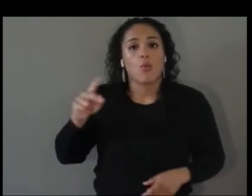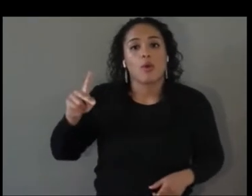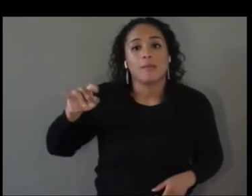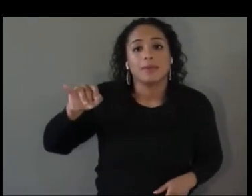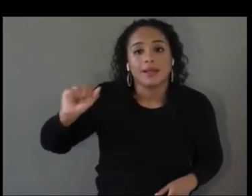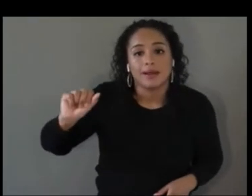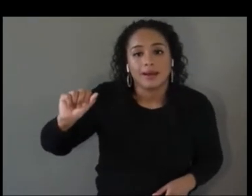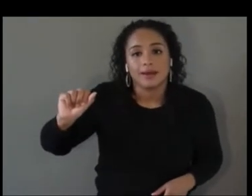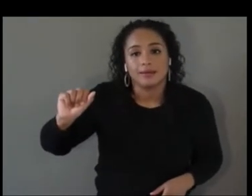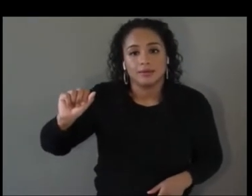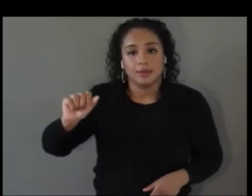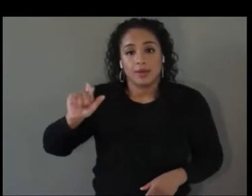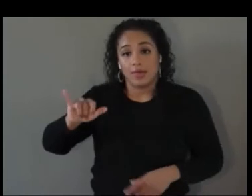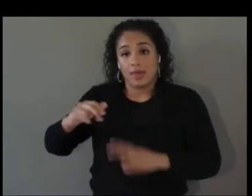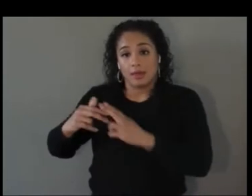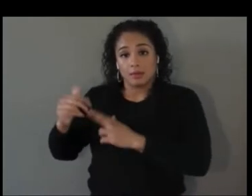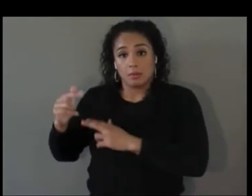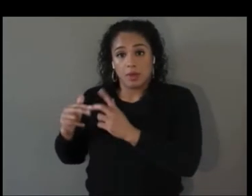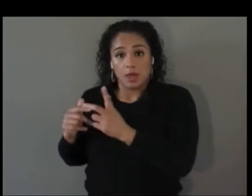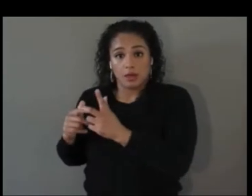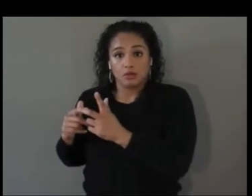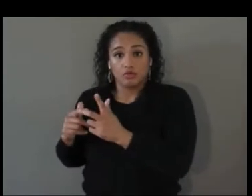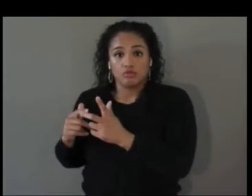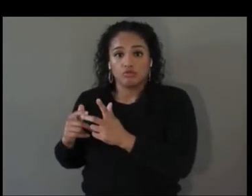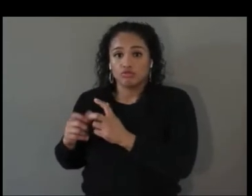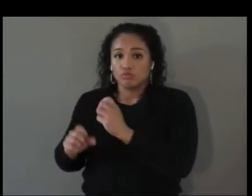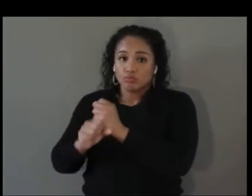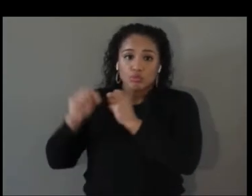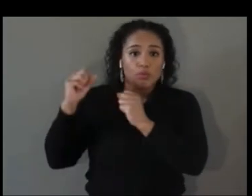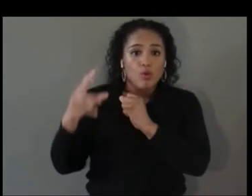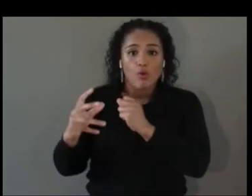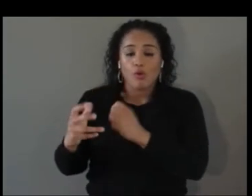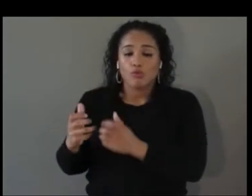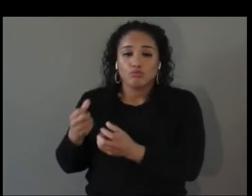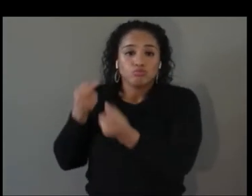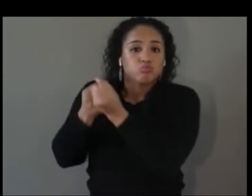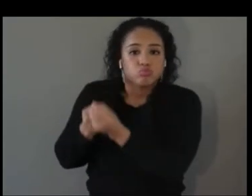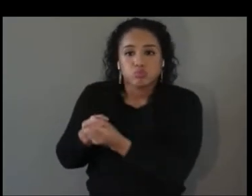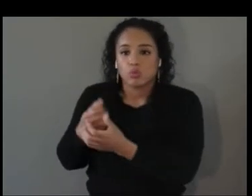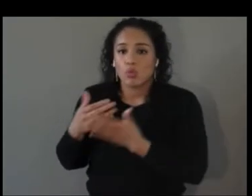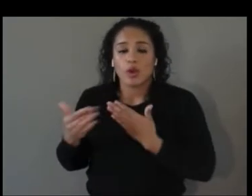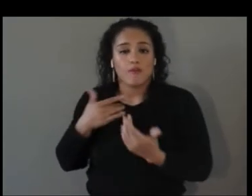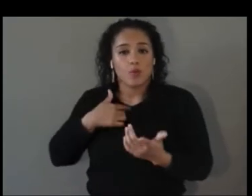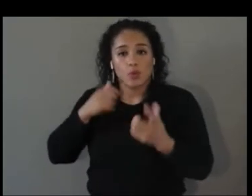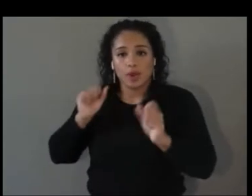build, bolster, promote, whatever we can do, about creating inclusive apprenticeships in high